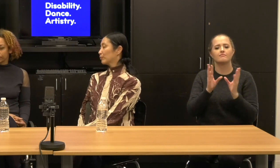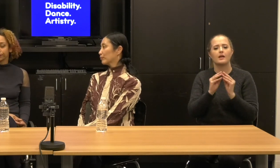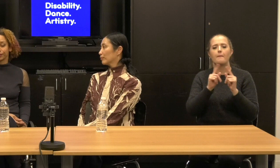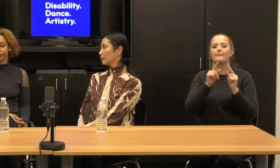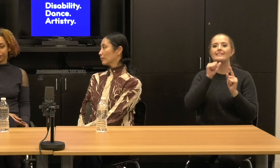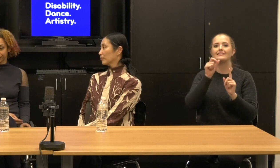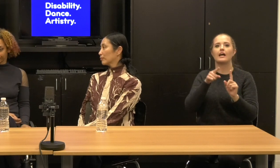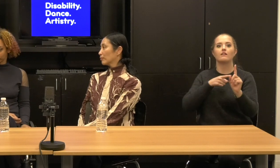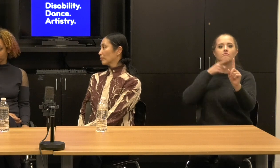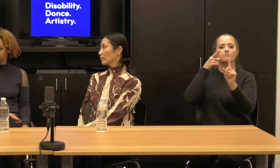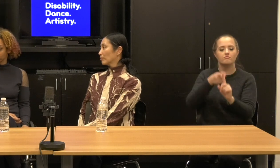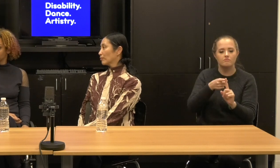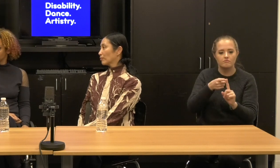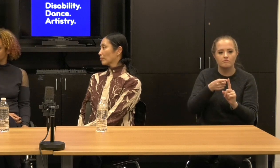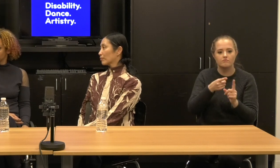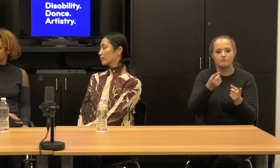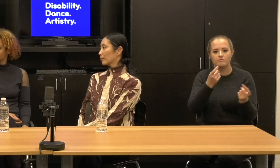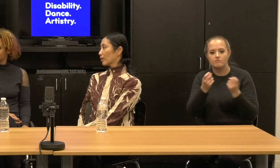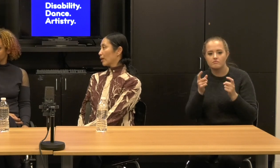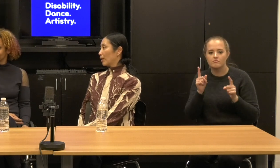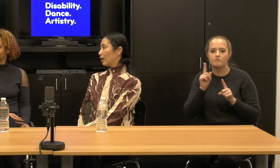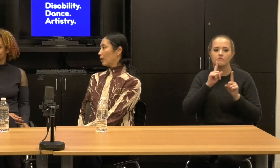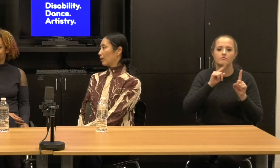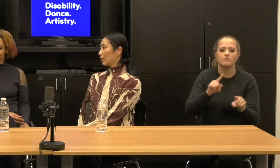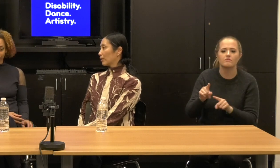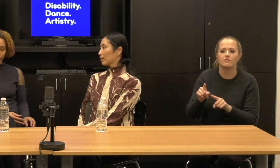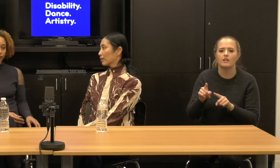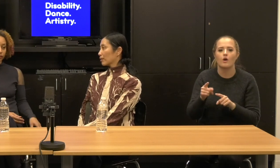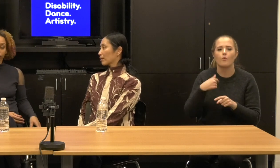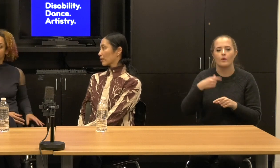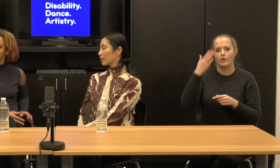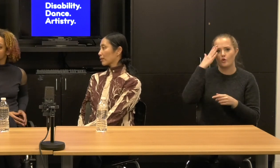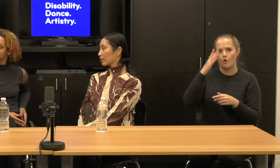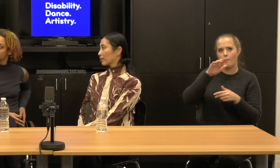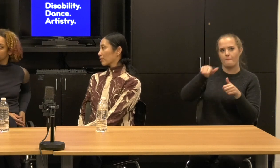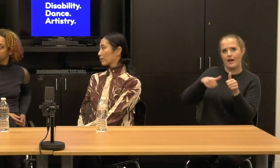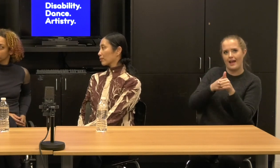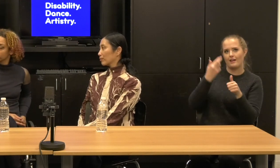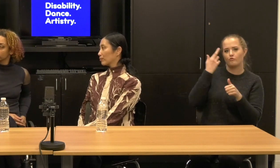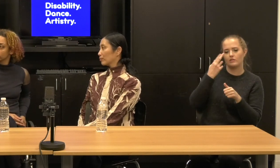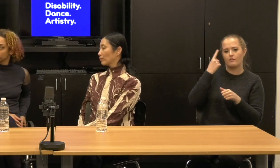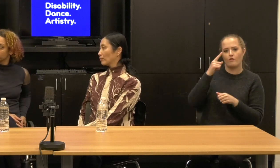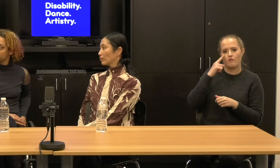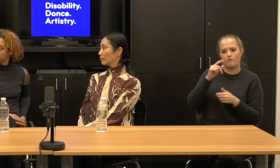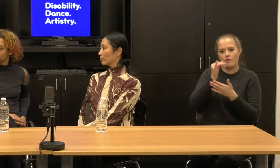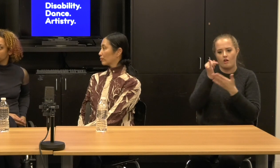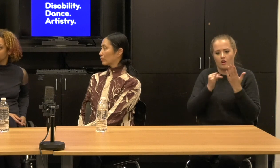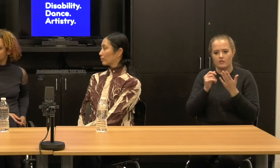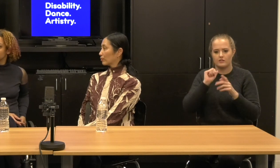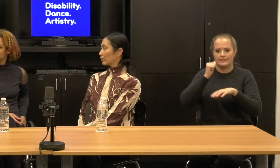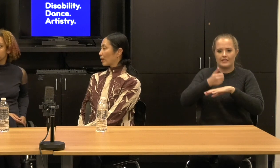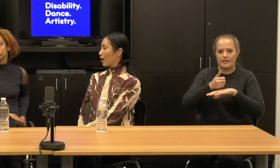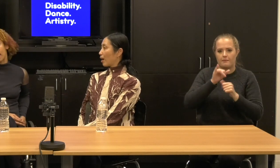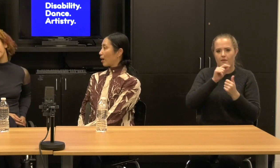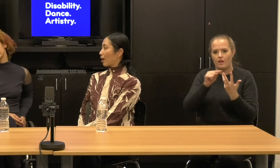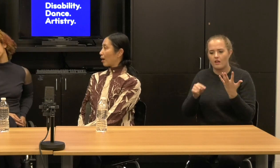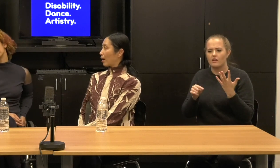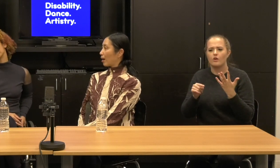Intentionality. We now we know what the artist was doing. Right. Actually a lot of the work just reverberates and there, there isn't a single center. Right.